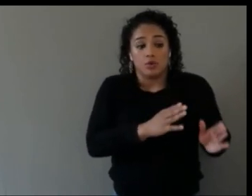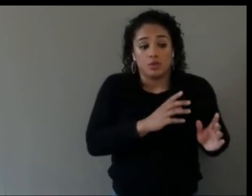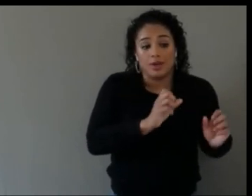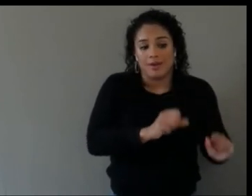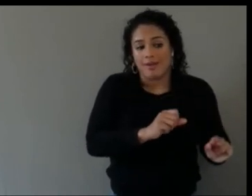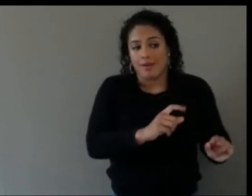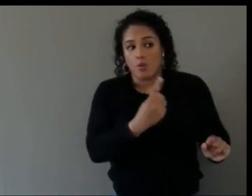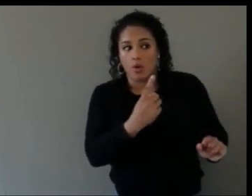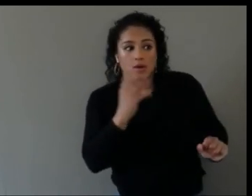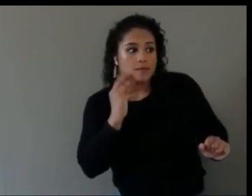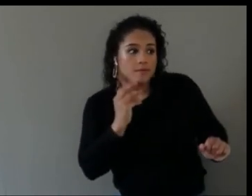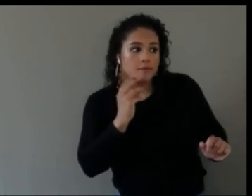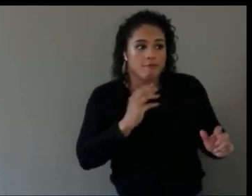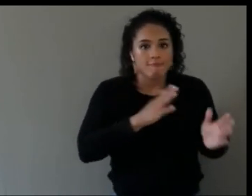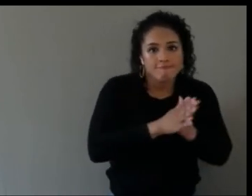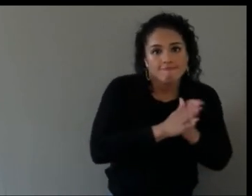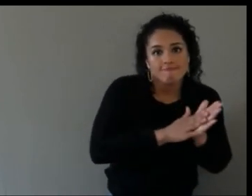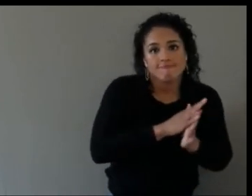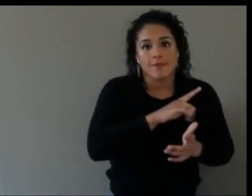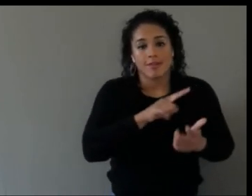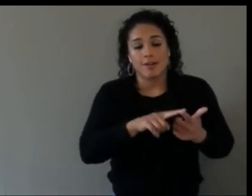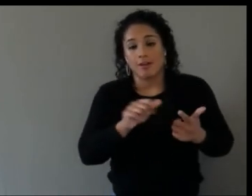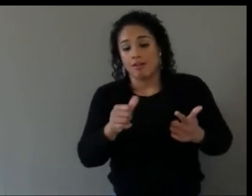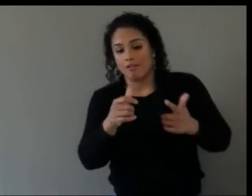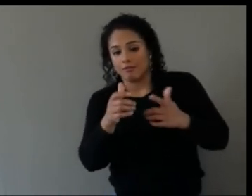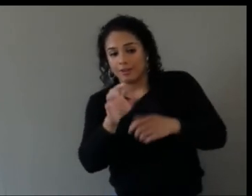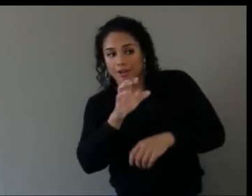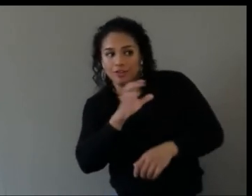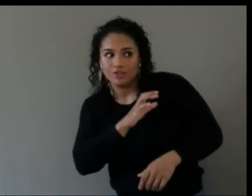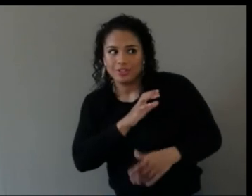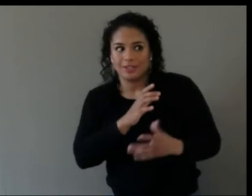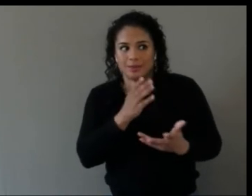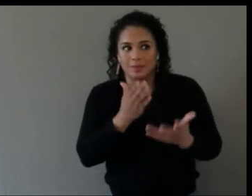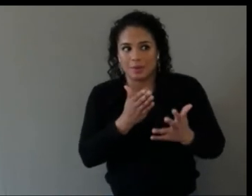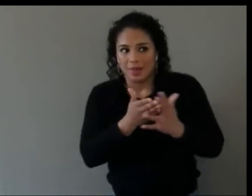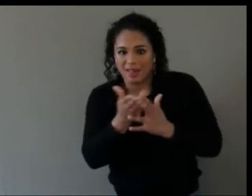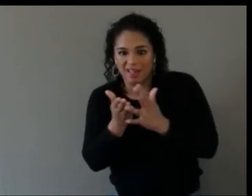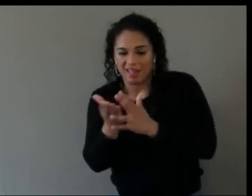them through the center, so you're not missing out on anything but you're gaining a lot more,